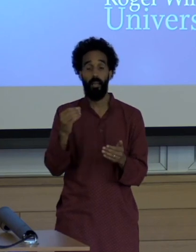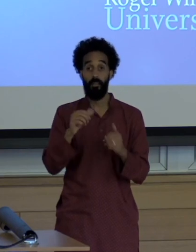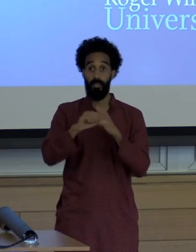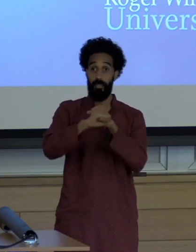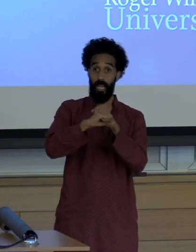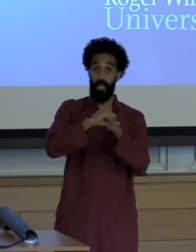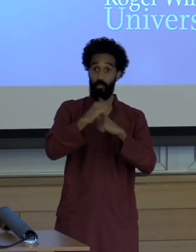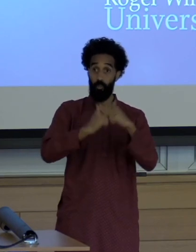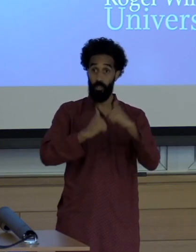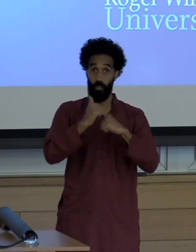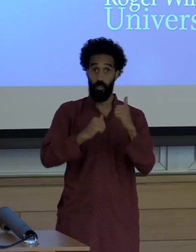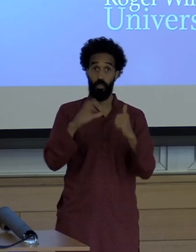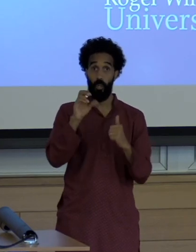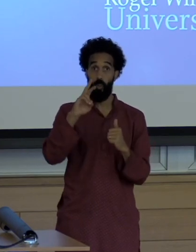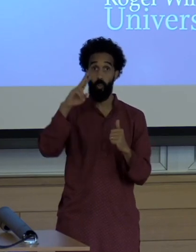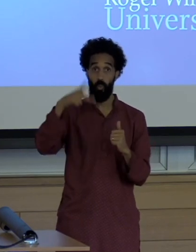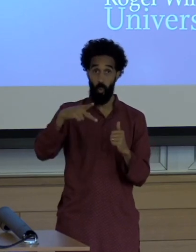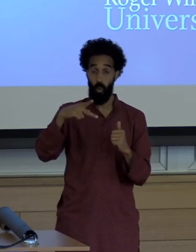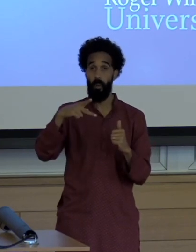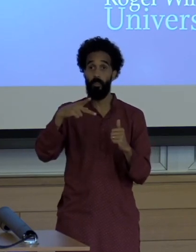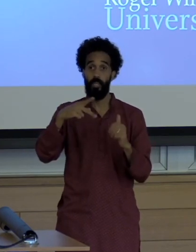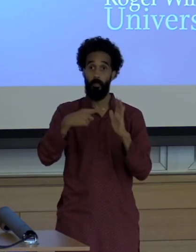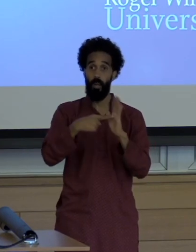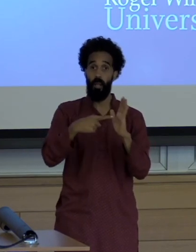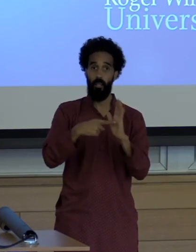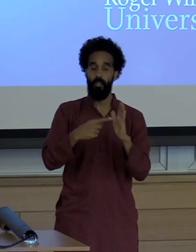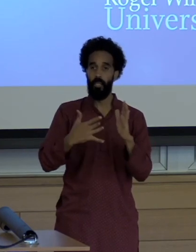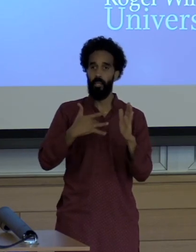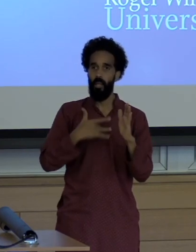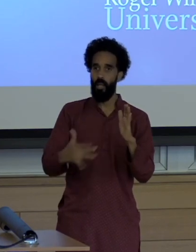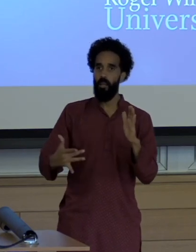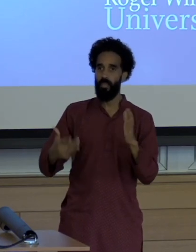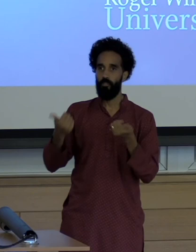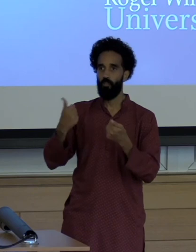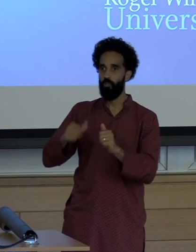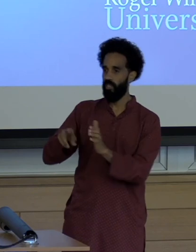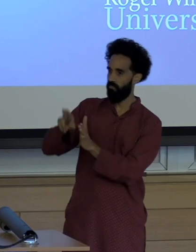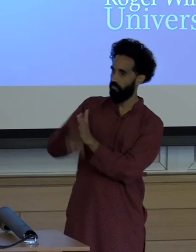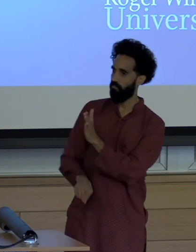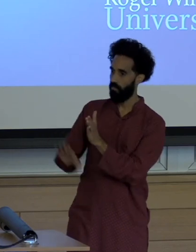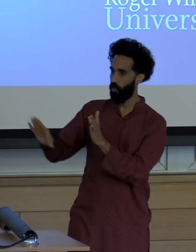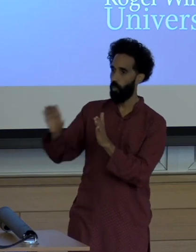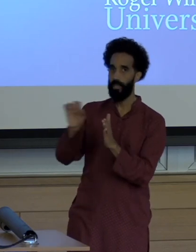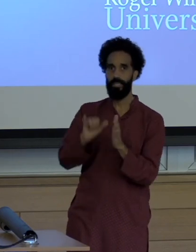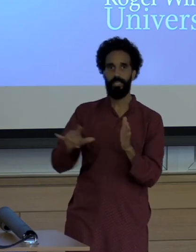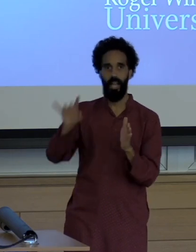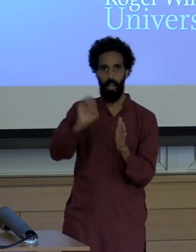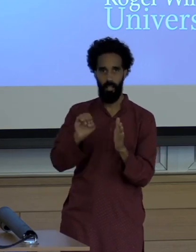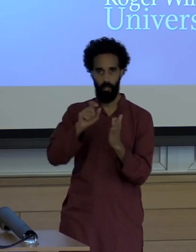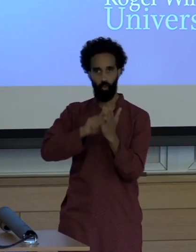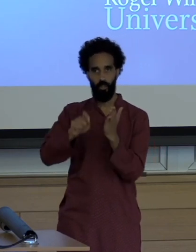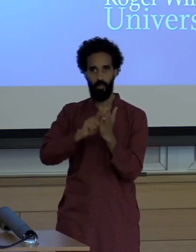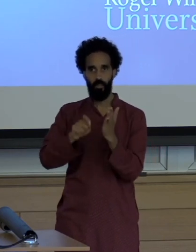sinking that style of journalism right now and it leaves it to nonprofits to make that argument but then cool organizations like